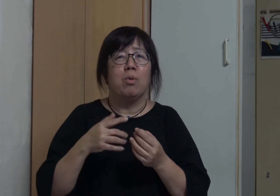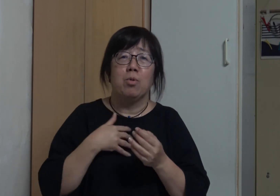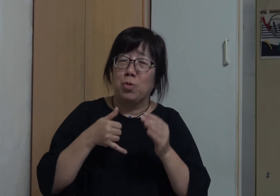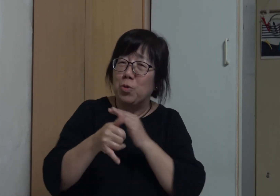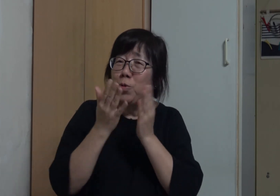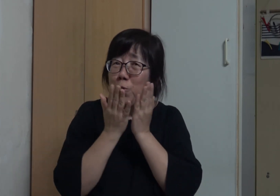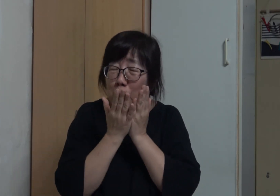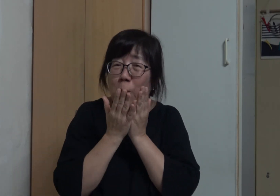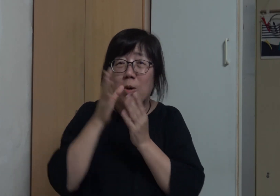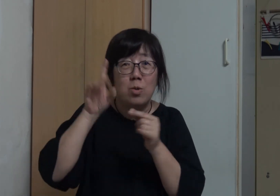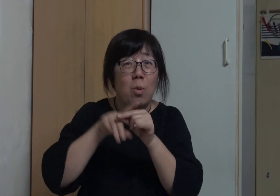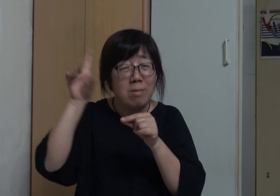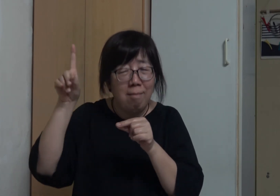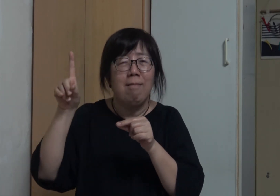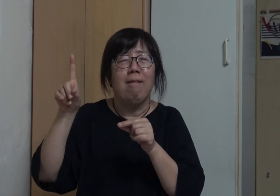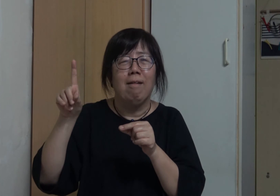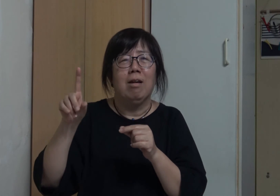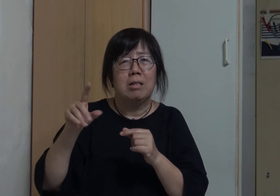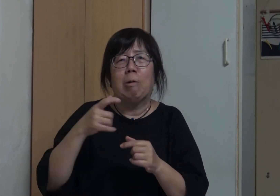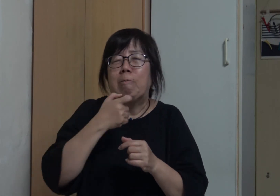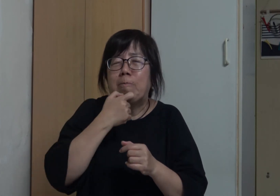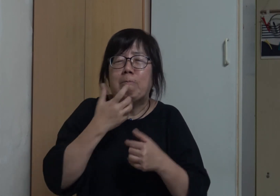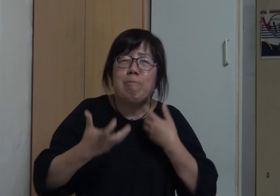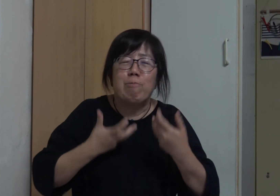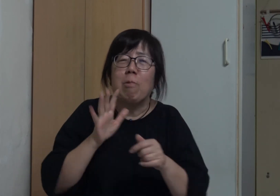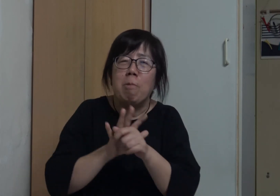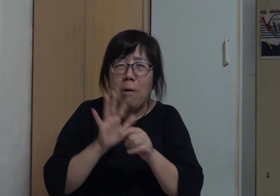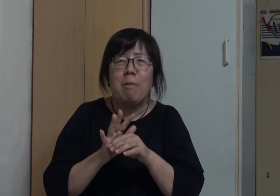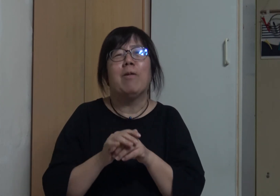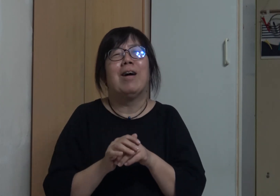such as the chance to study There was a Theology course